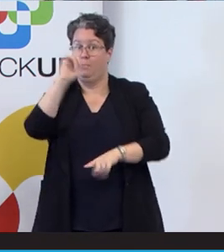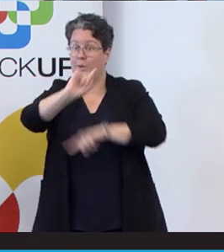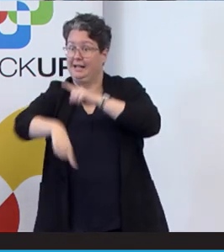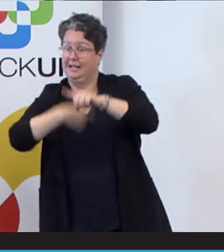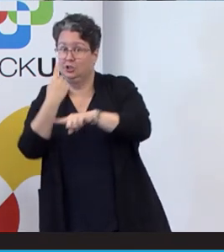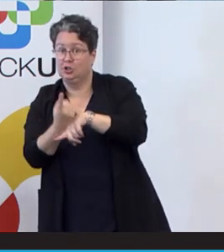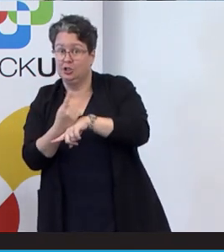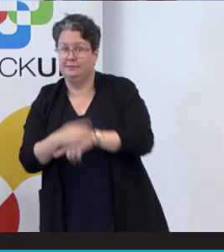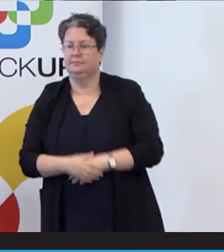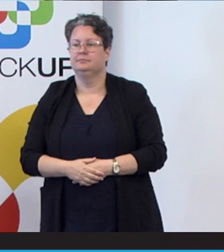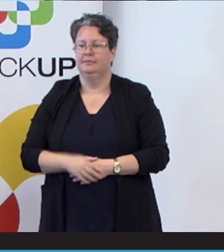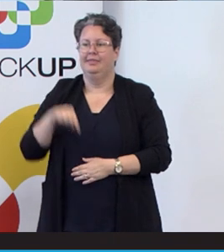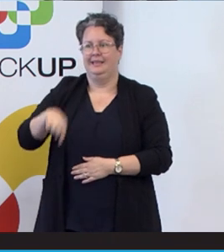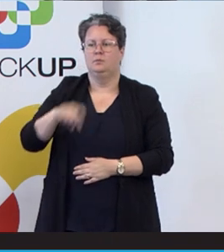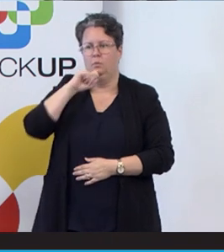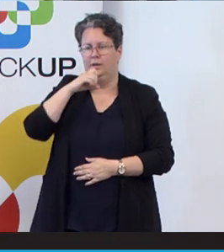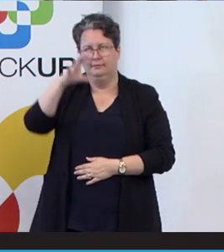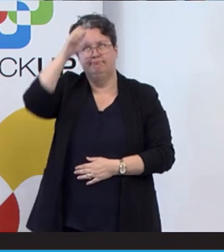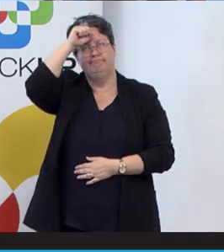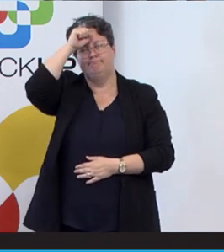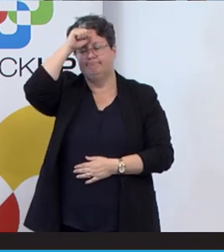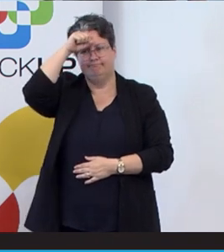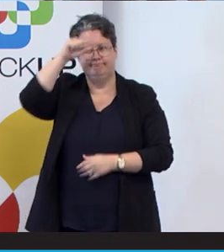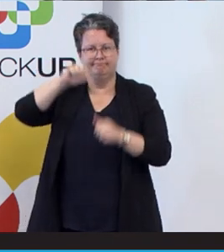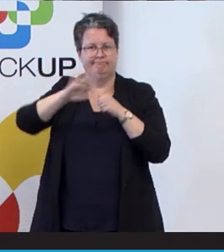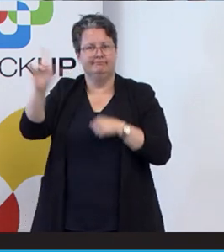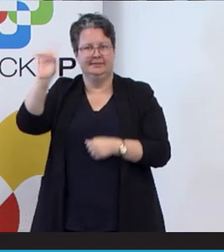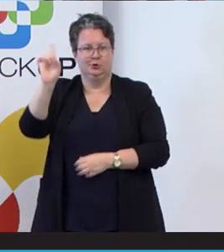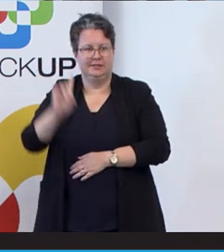This will be one we'll certainly remember for a long time. So please,